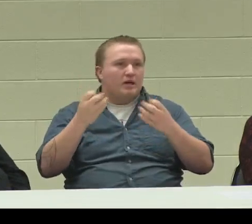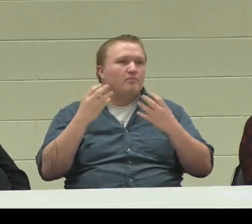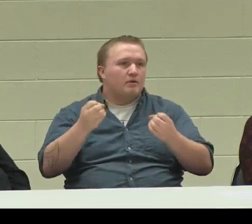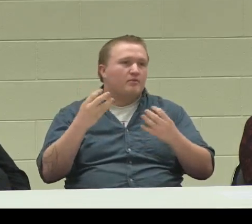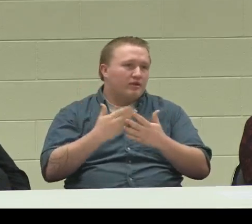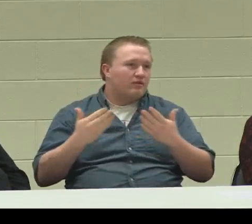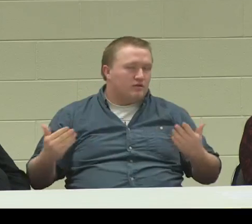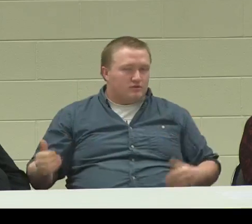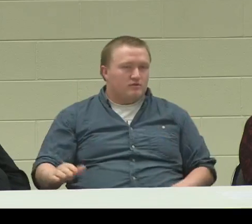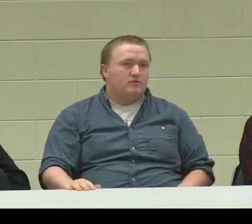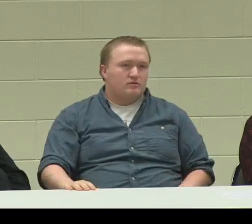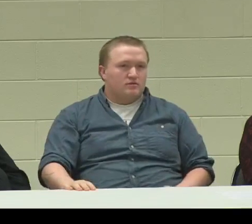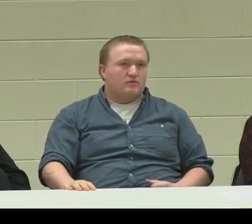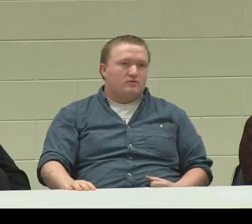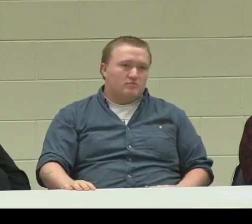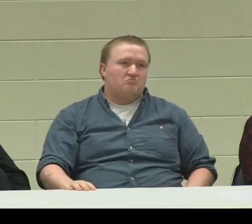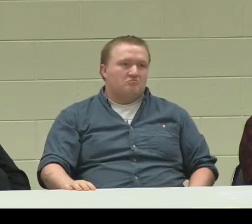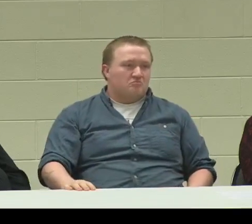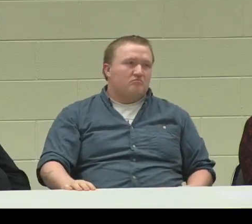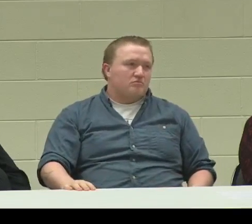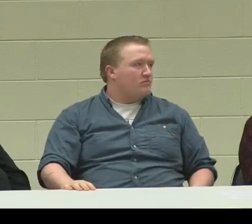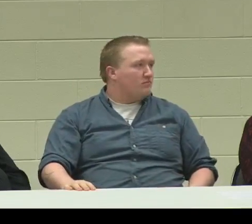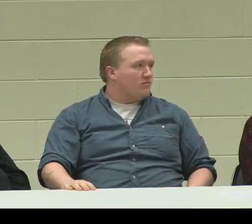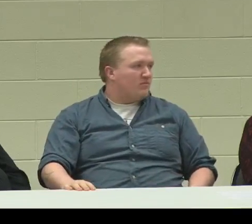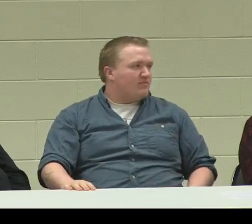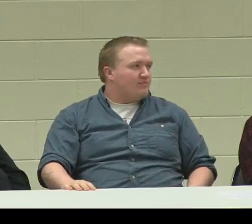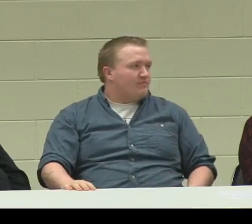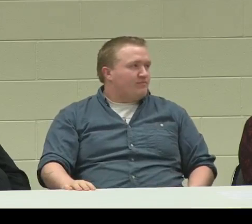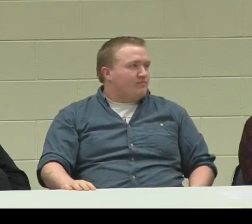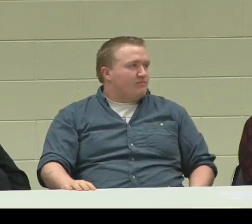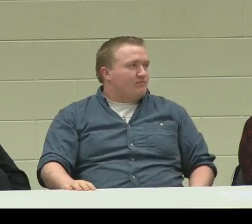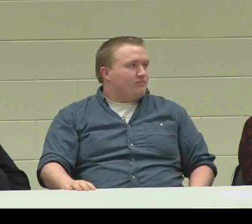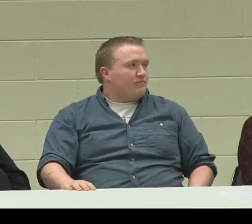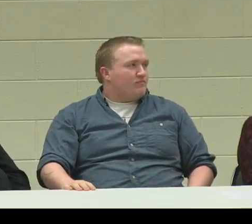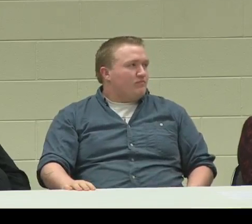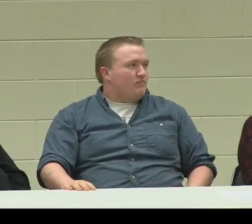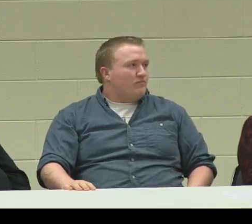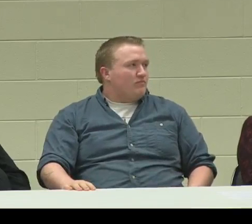some hearing aids and many things.